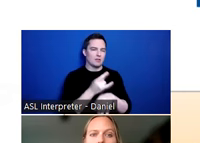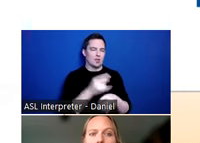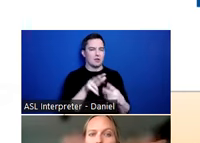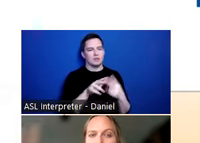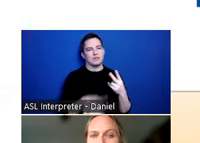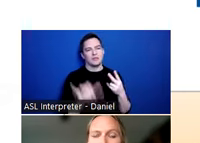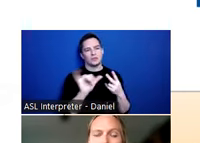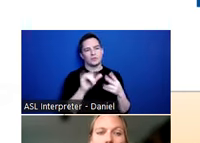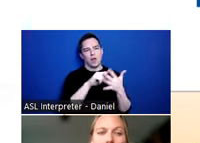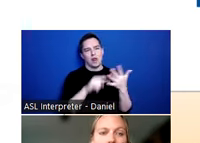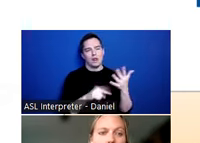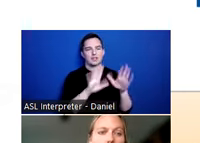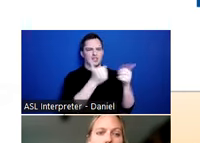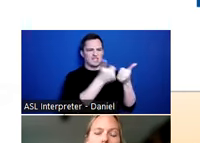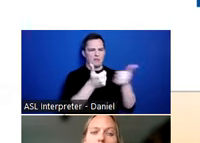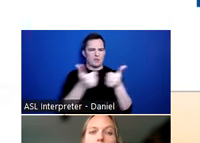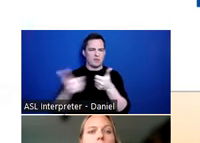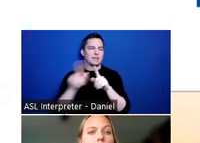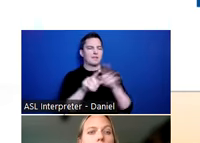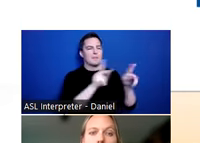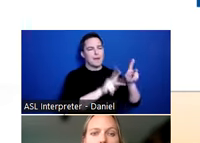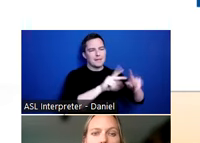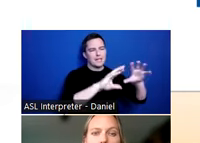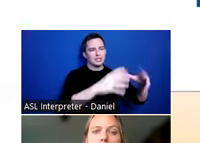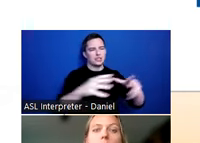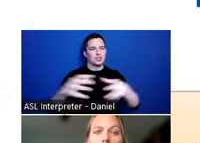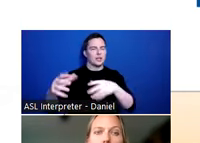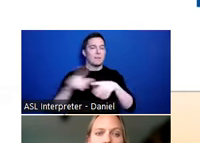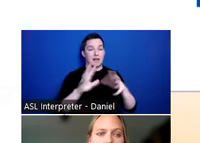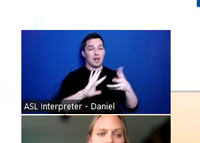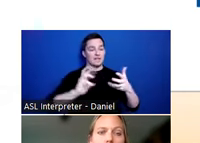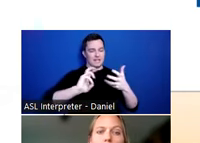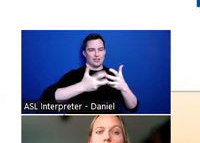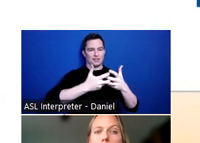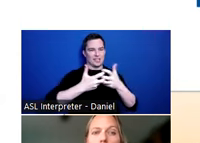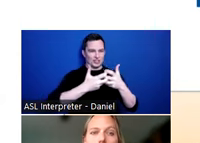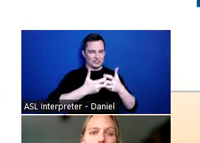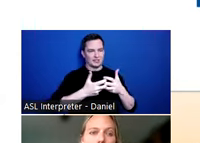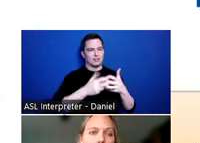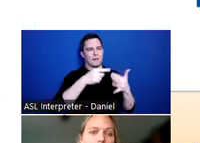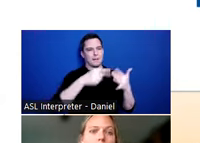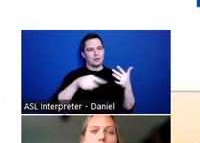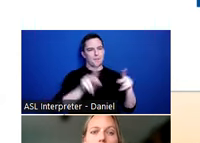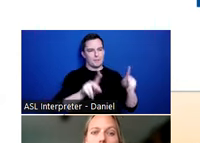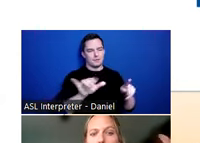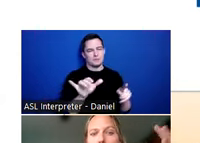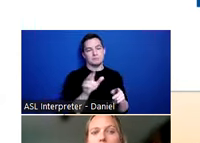These are separated out into different populations, but there’s a lot of intersections among these individuals. And often times, folks may cycle between